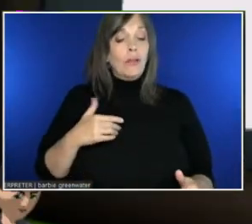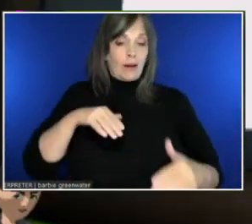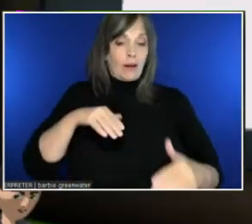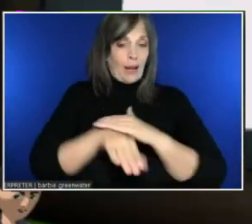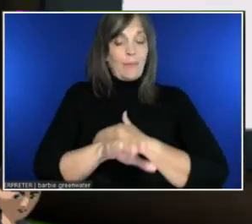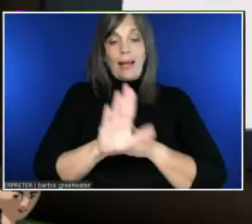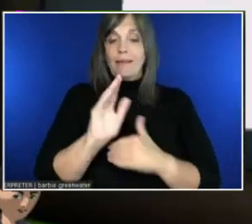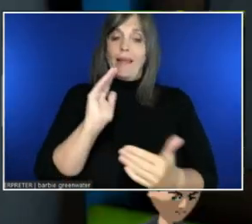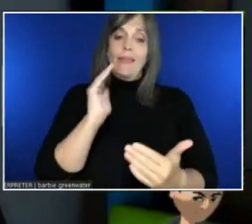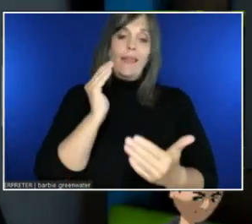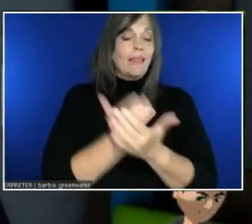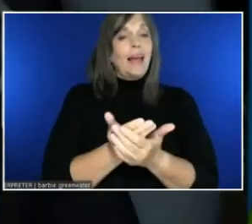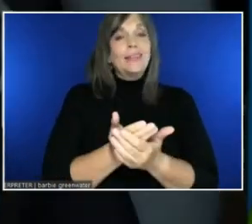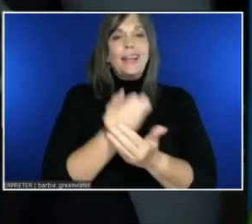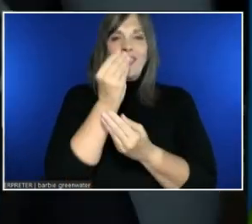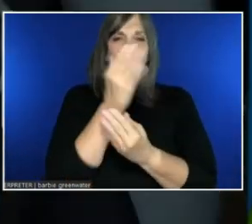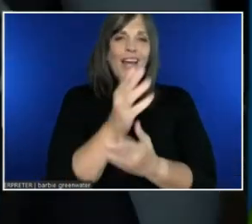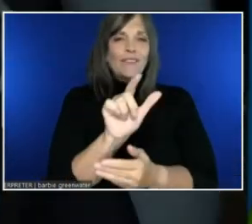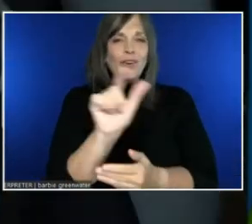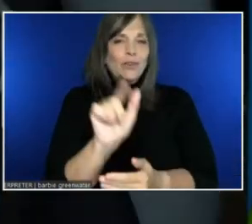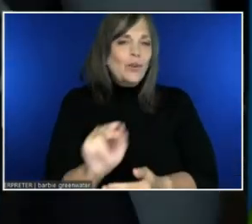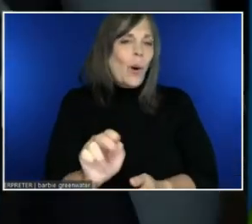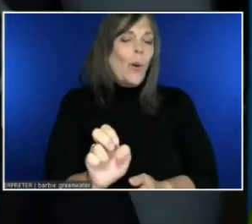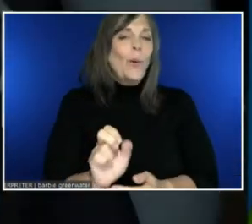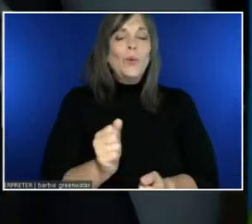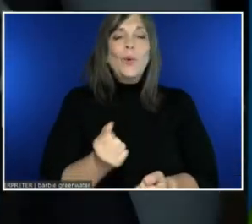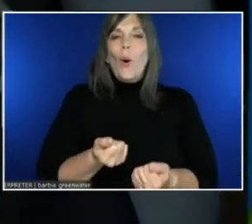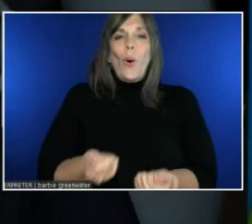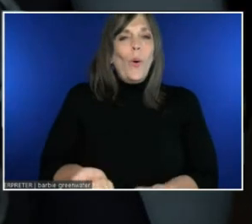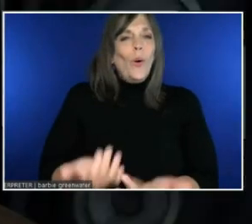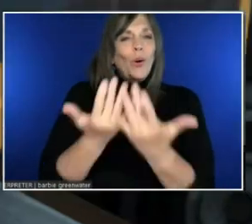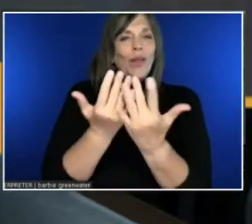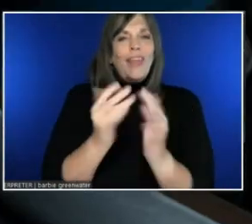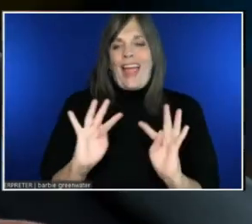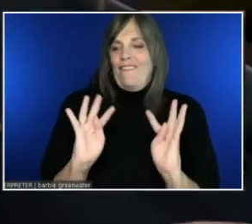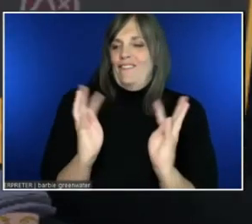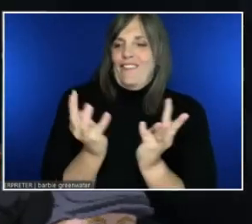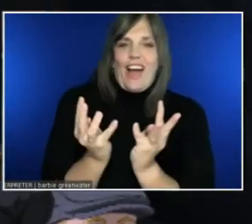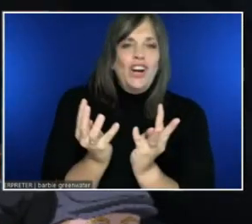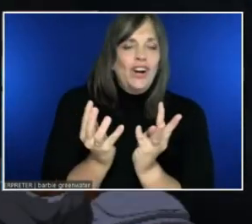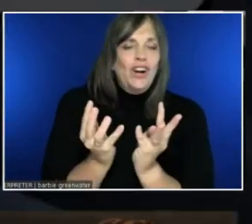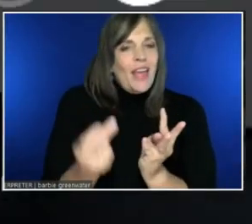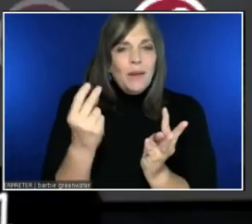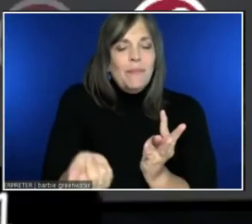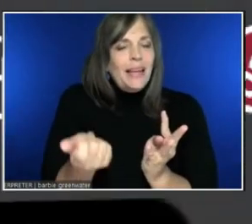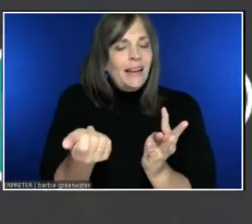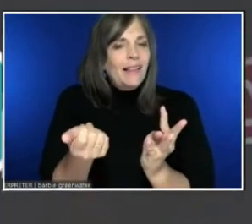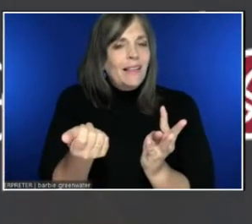else, can immediately have answers to their questions, and they can immediately connect with people that are around them.